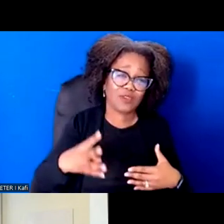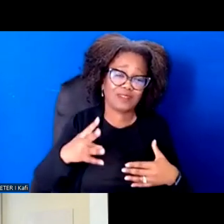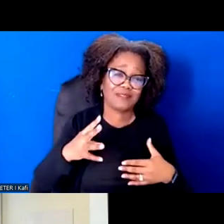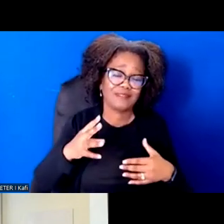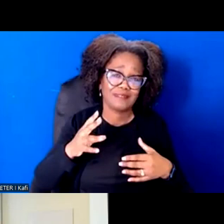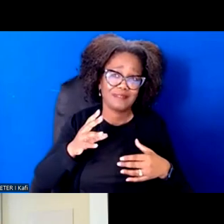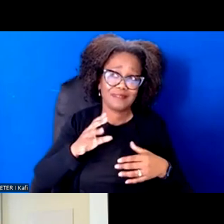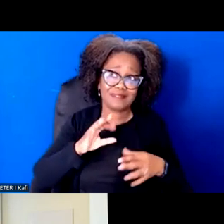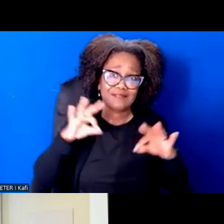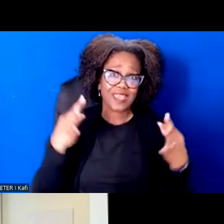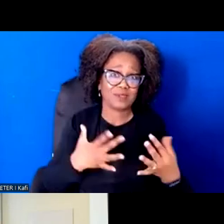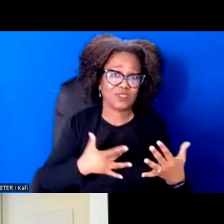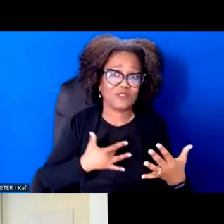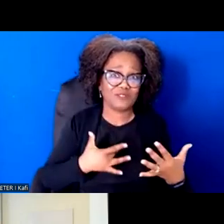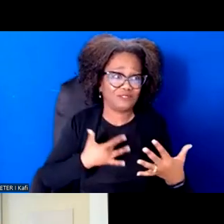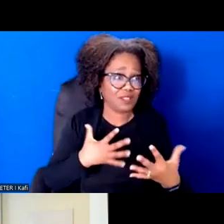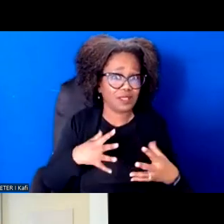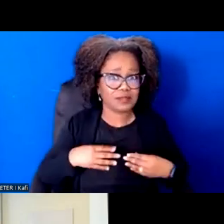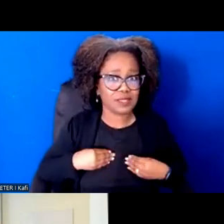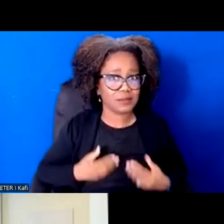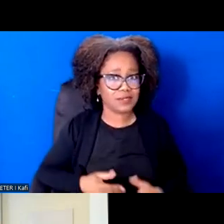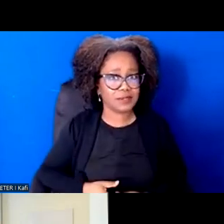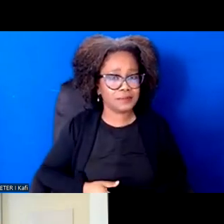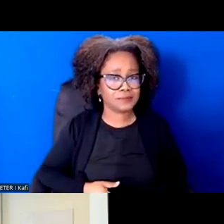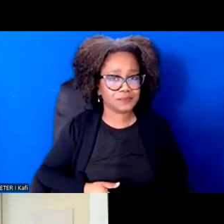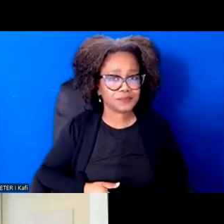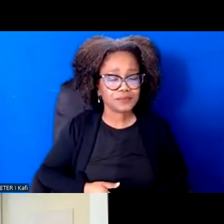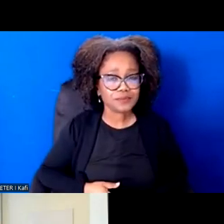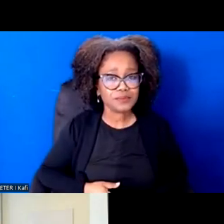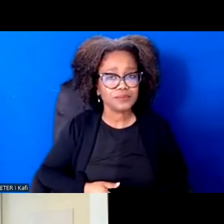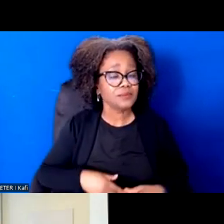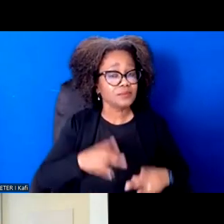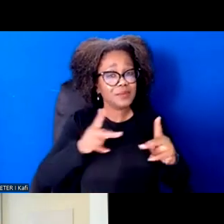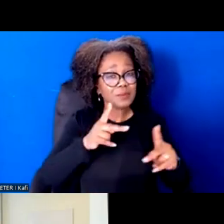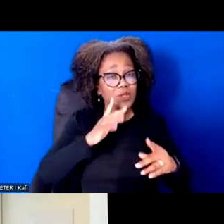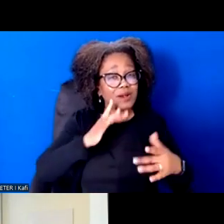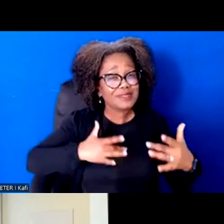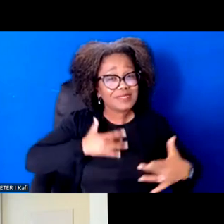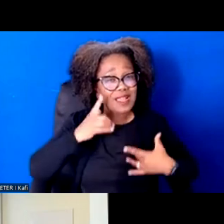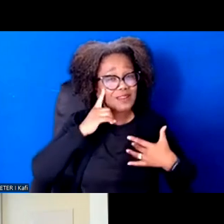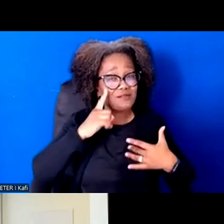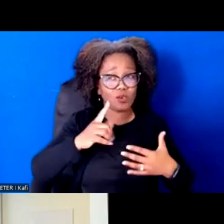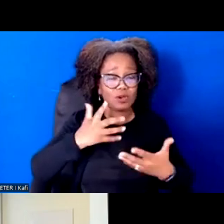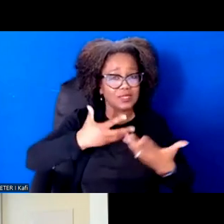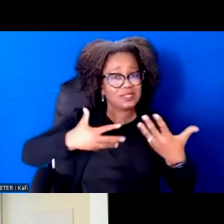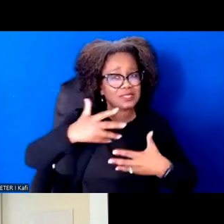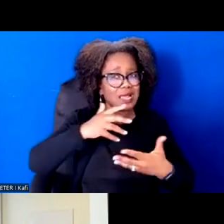People are hungry for society does not cast people away because of who they love, who they choose to be.